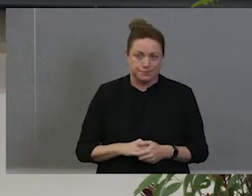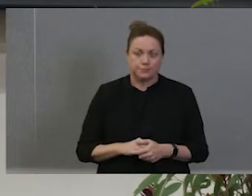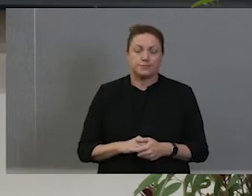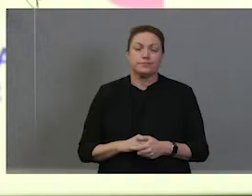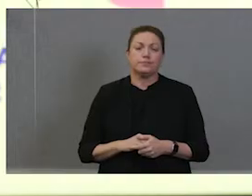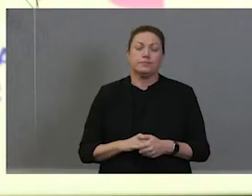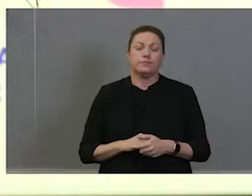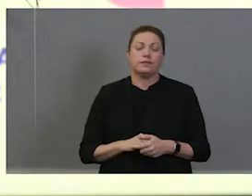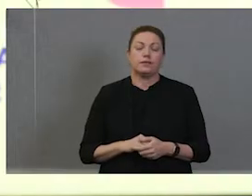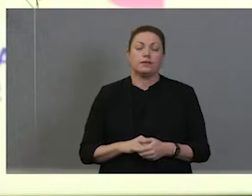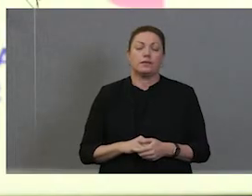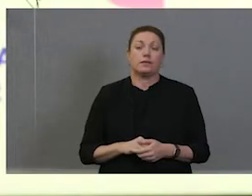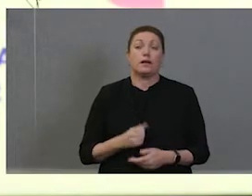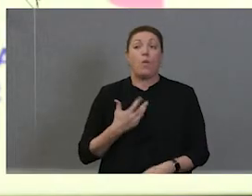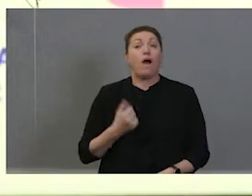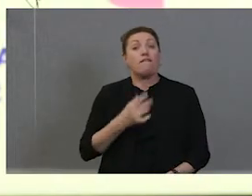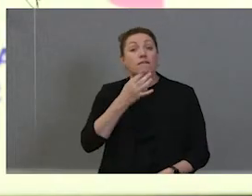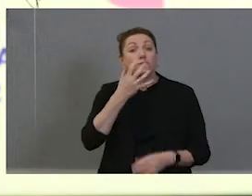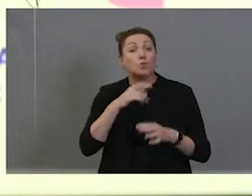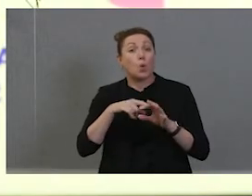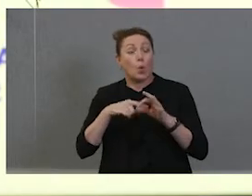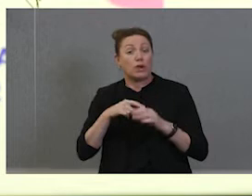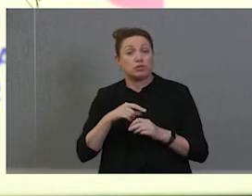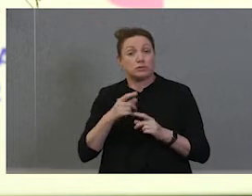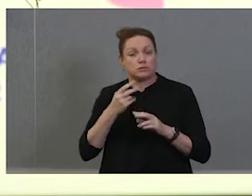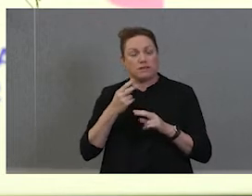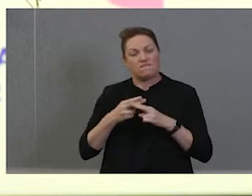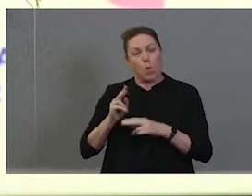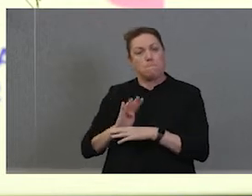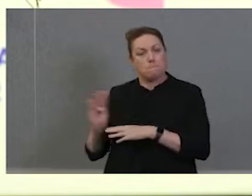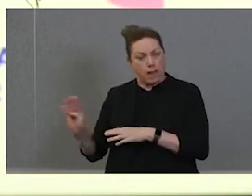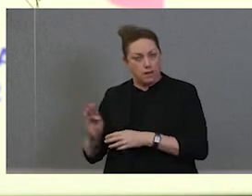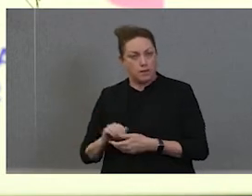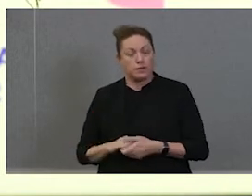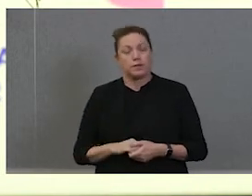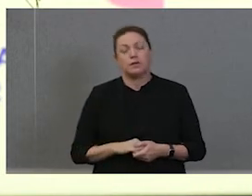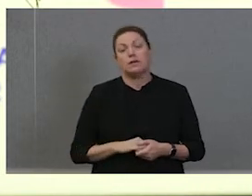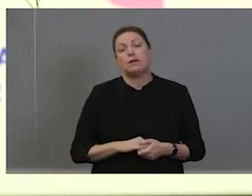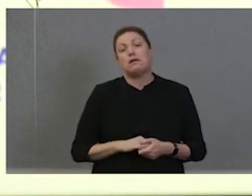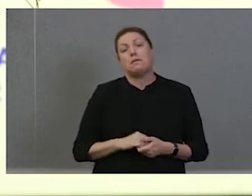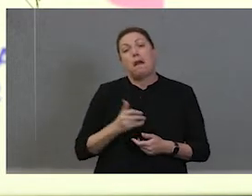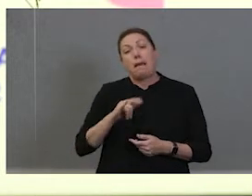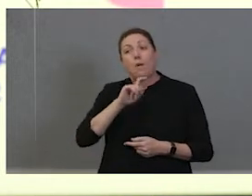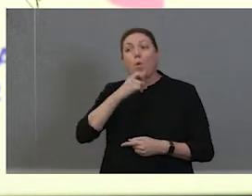we'll have a few questions of our panelists. Then hopefully we'll have a couple of minutes to ask for some reflections from the audience.